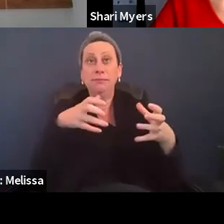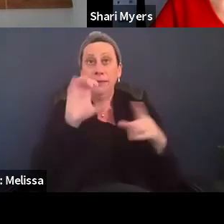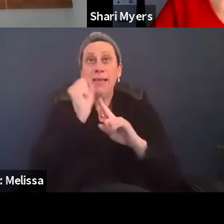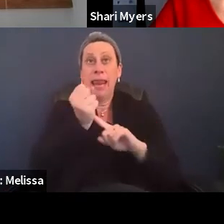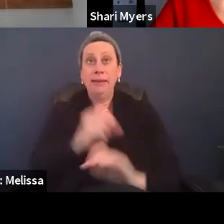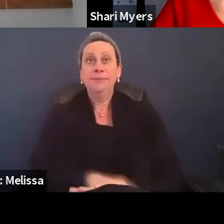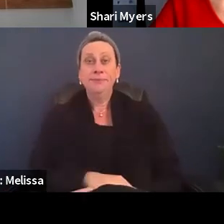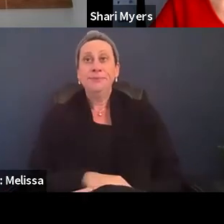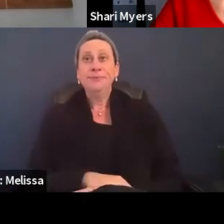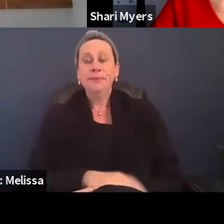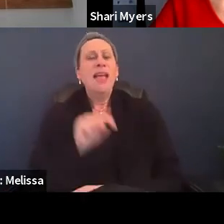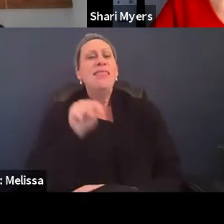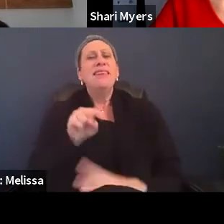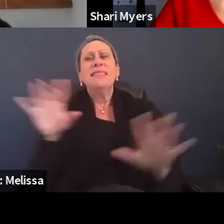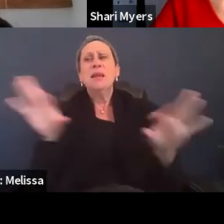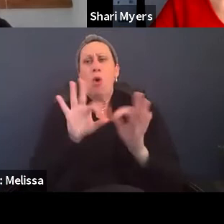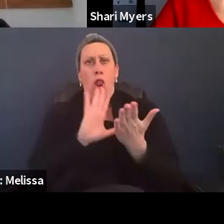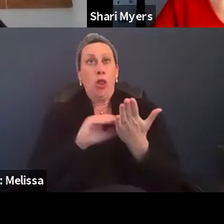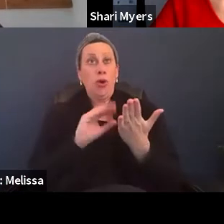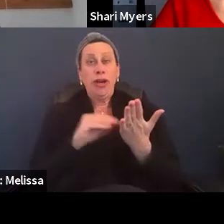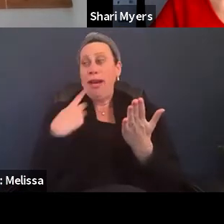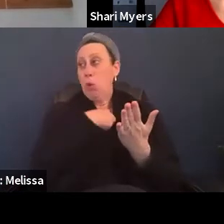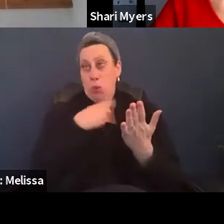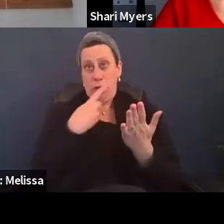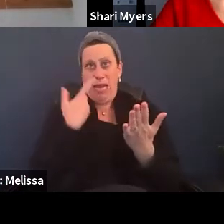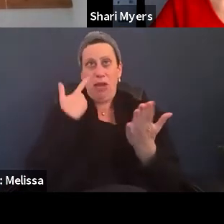and this is an important learning that we've found is that